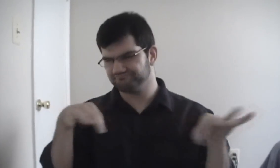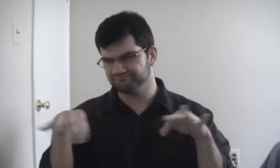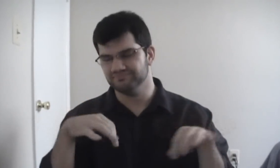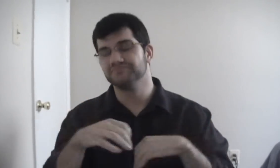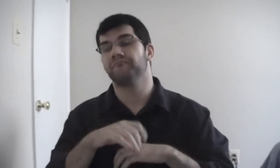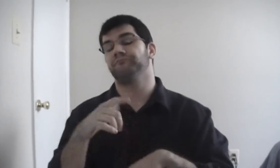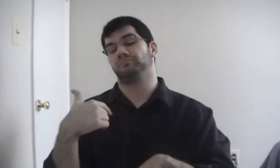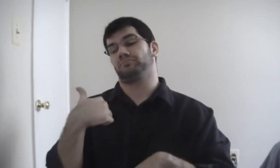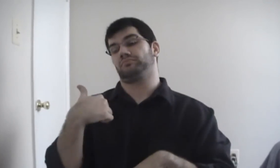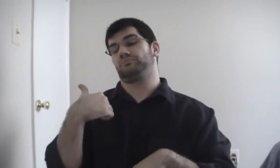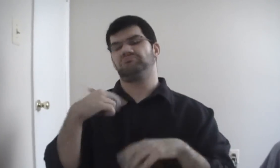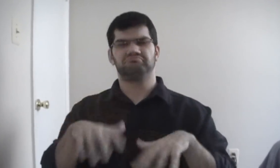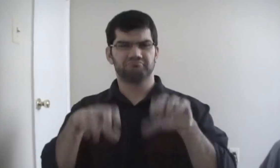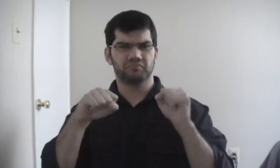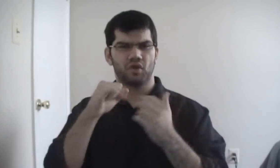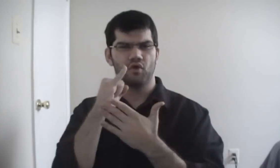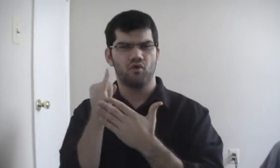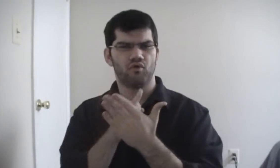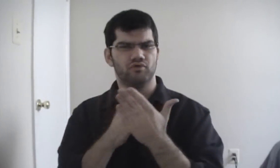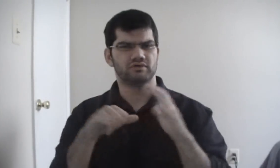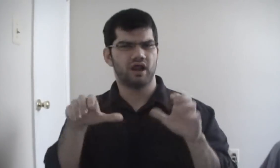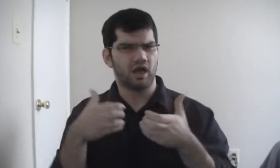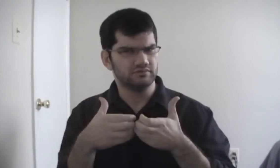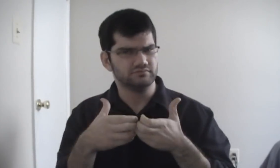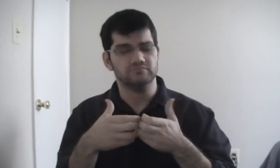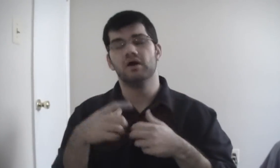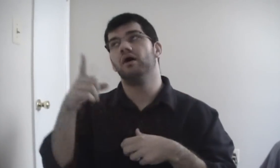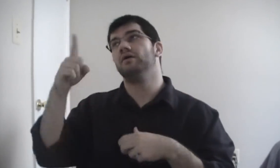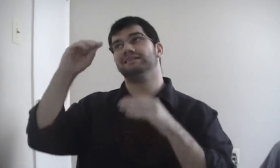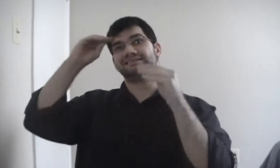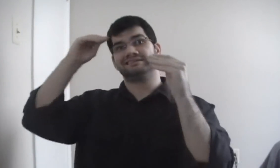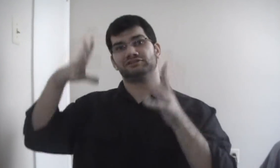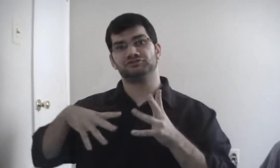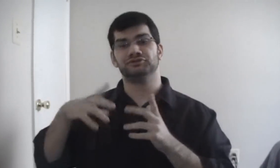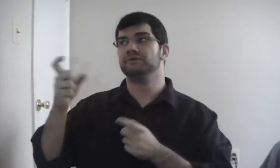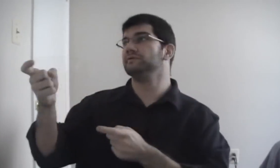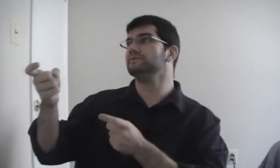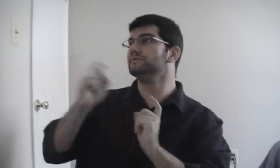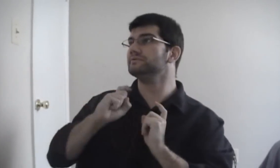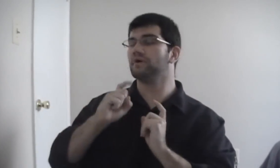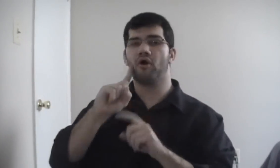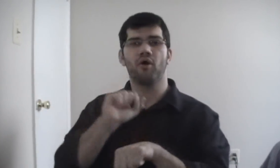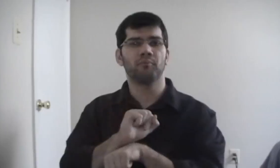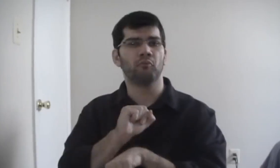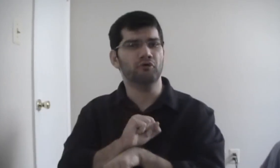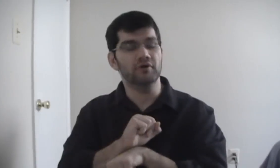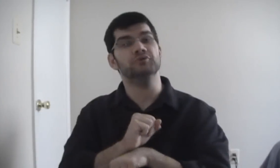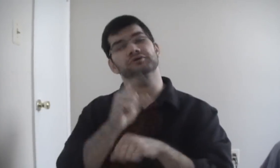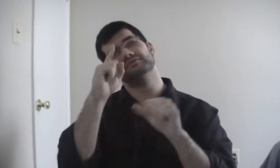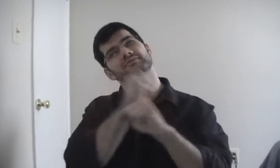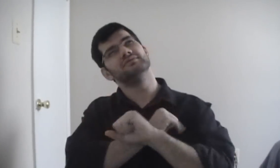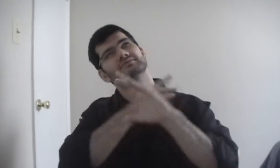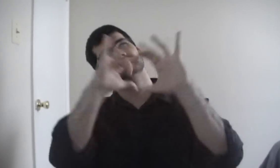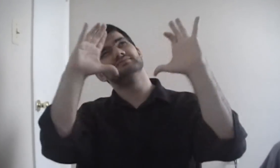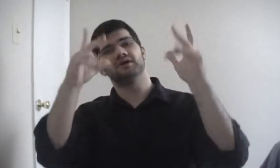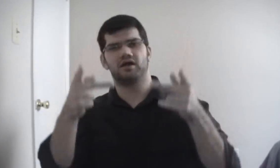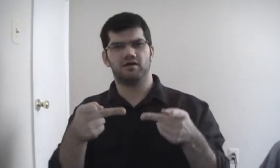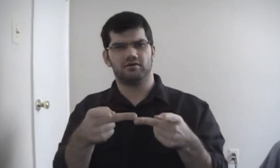She explained that she was taking an art class and the teacher assigned her homework where she had to create